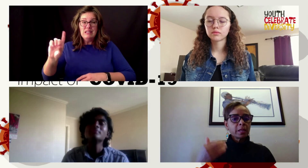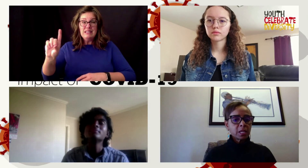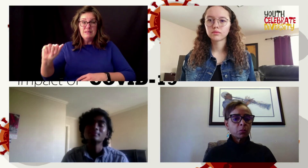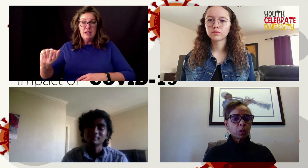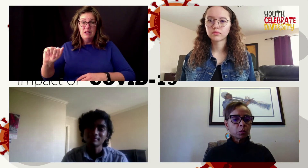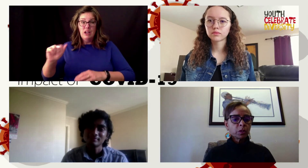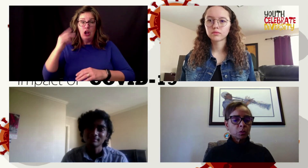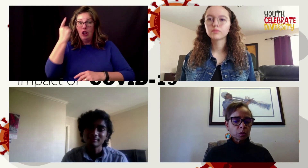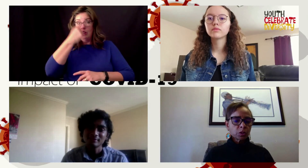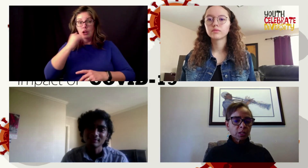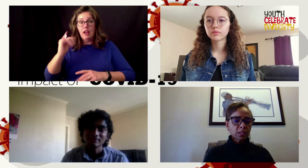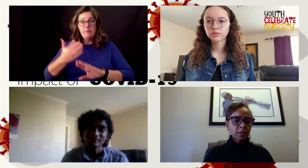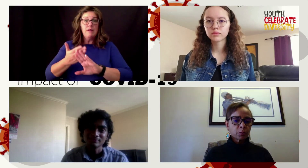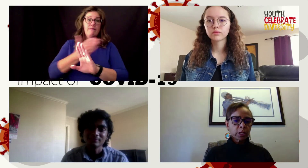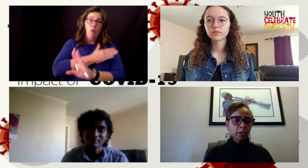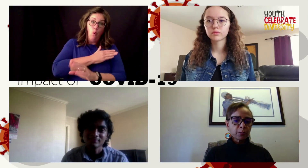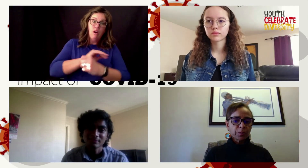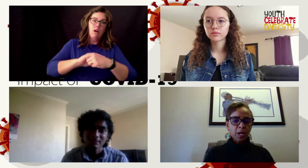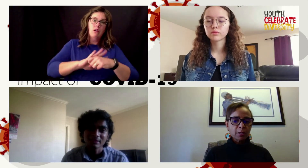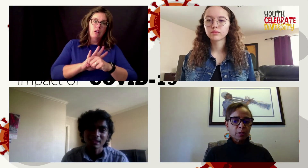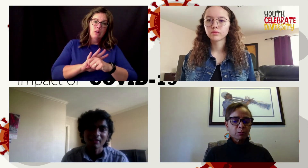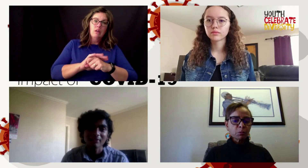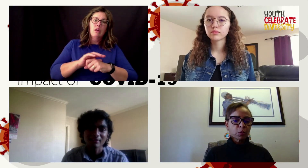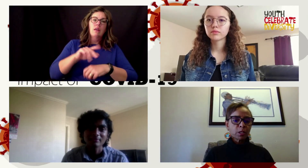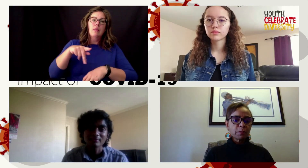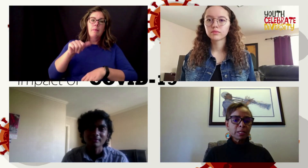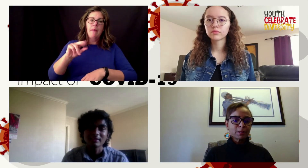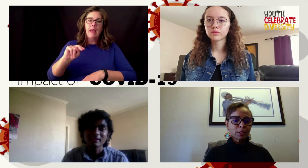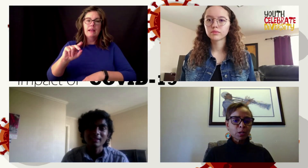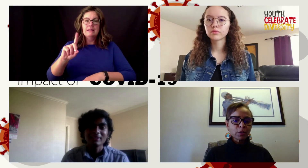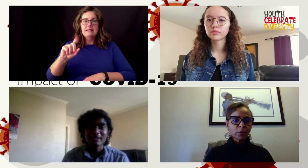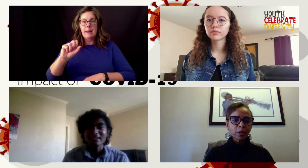then what do we do to adjust now that we're here i know that was more than a minute i tried to hurry